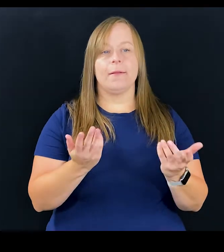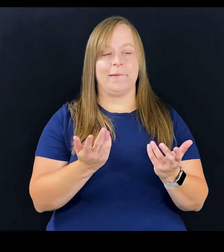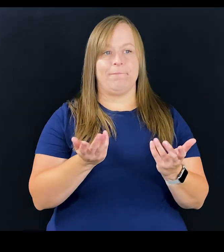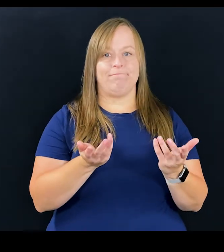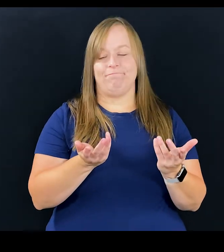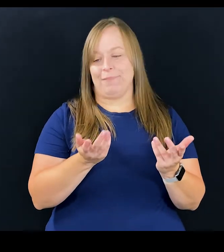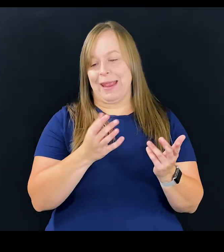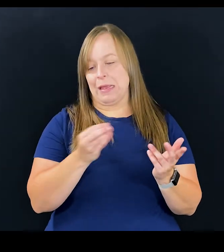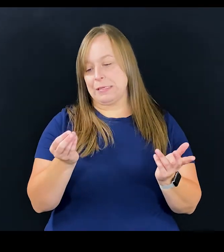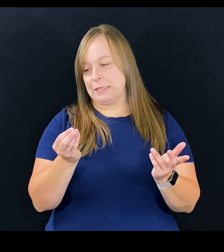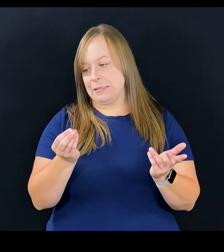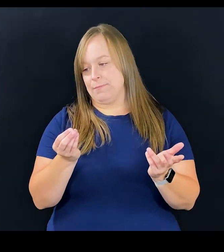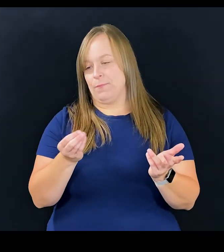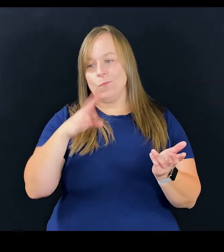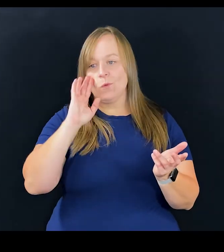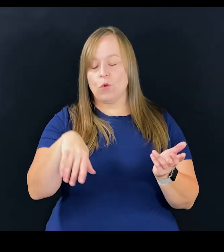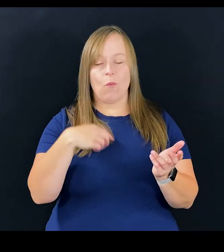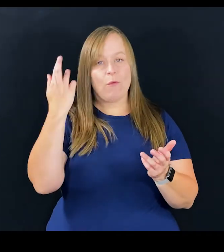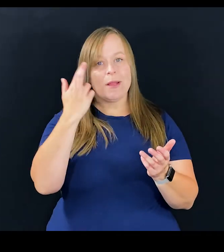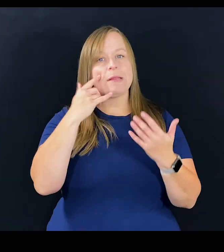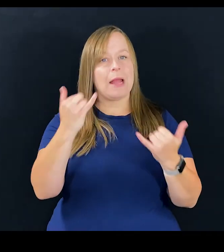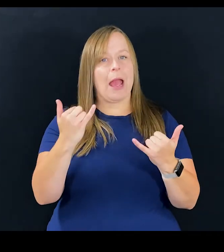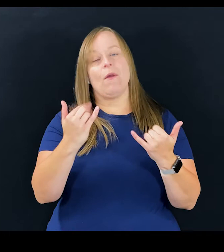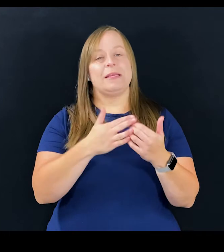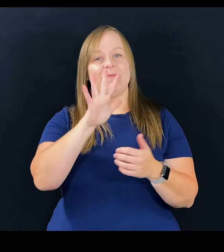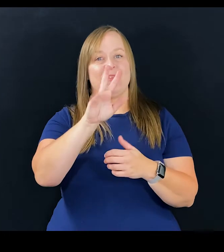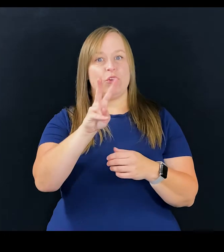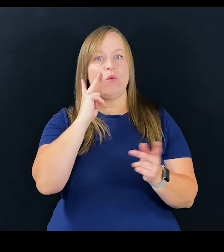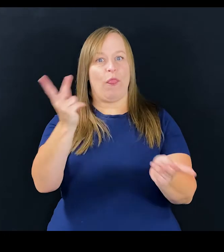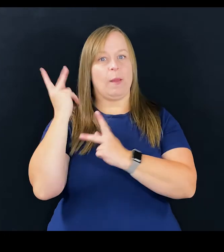And I realize that now, it's easy at 52 to look back, right?